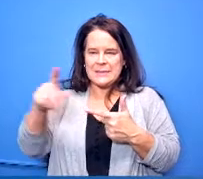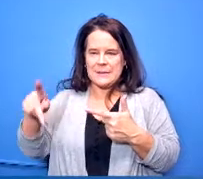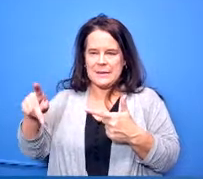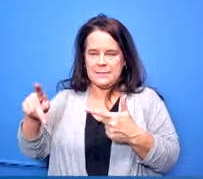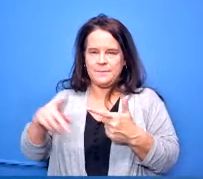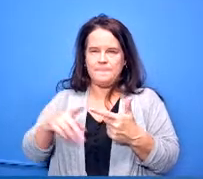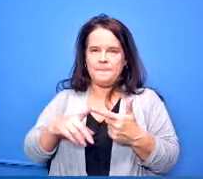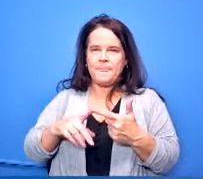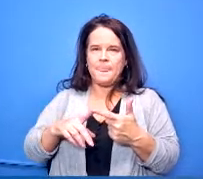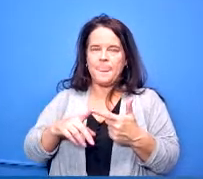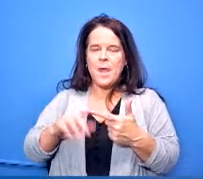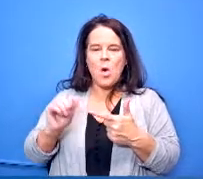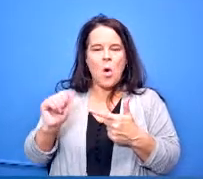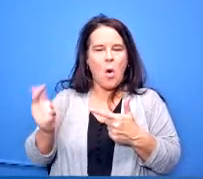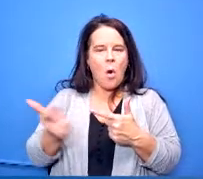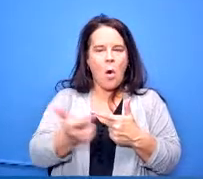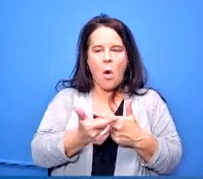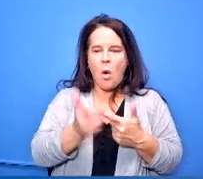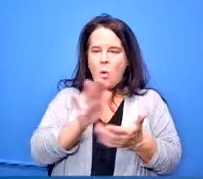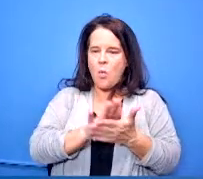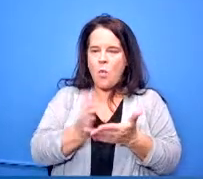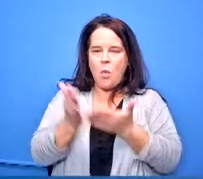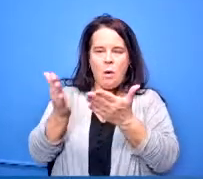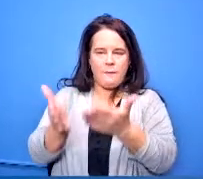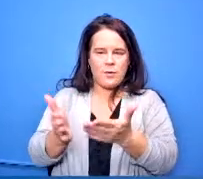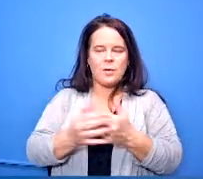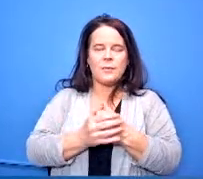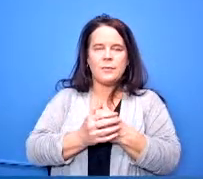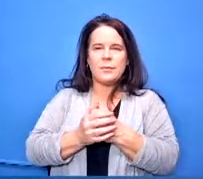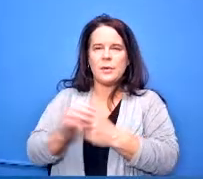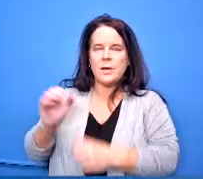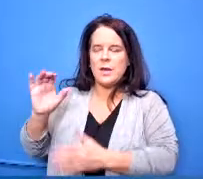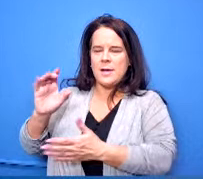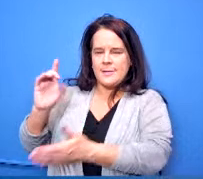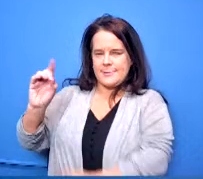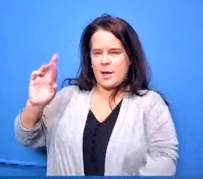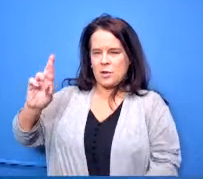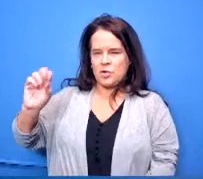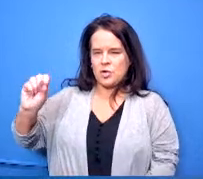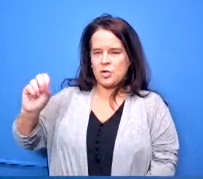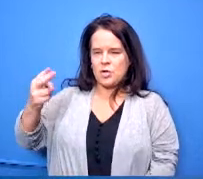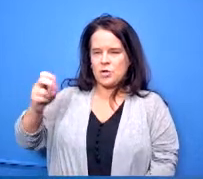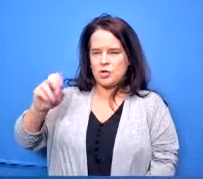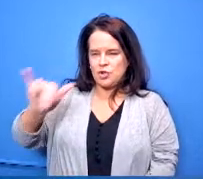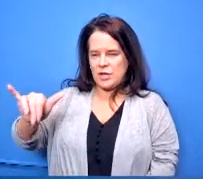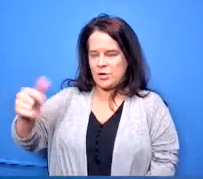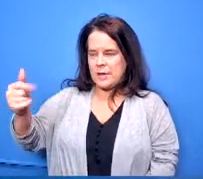schools offer ccp classes dr sherry gale and i actually met with all of the principals within